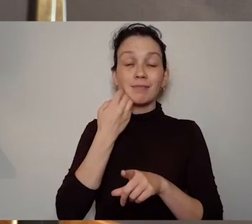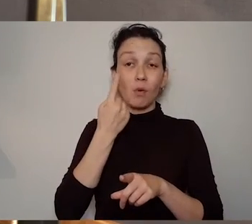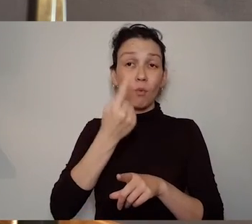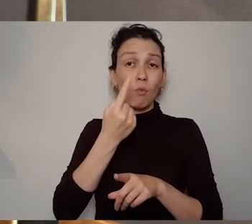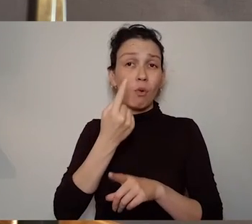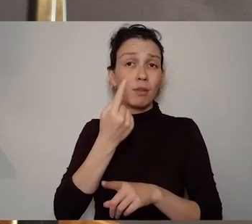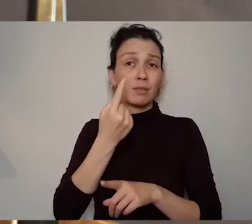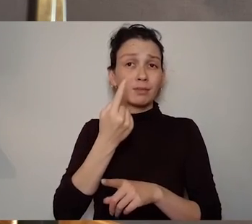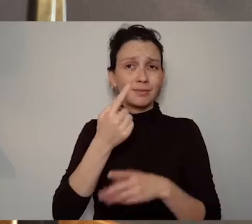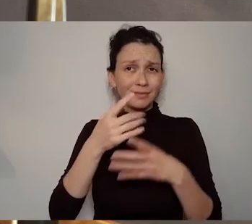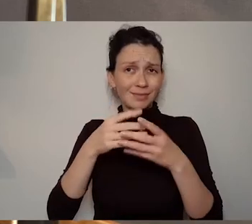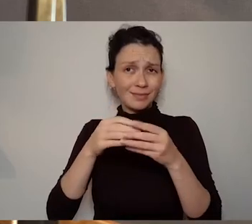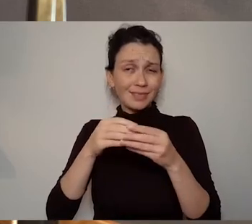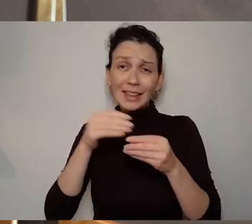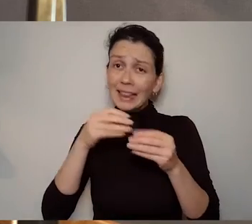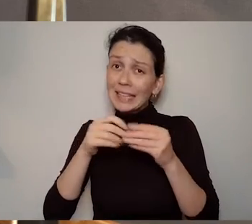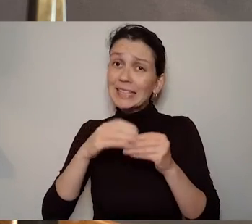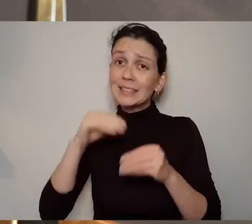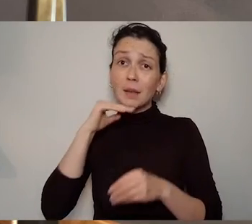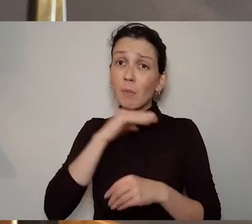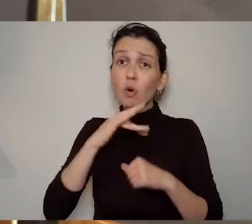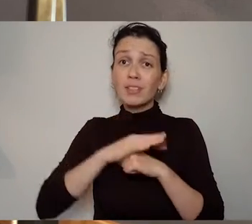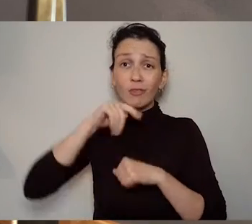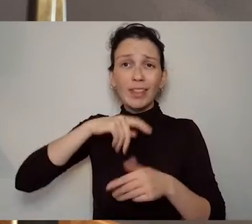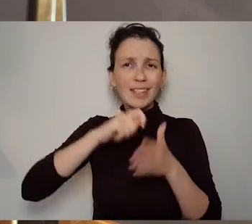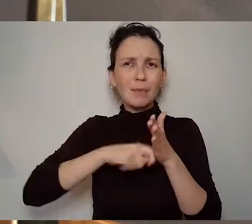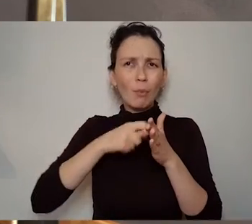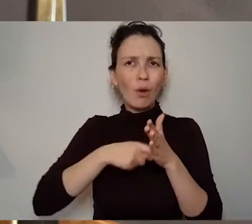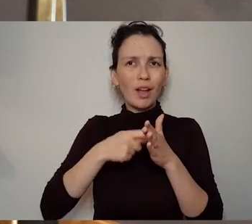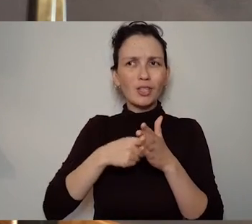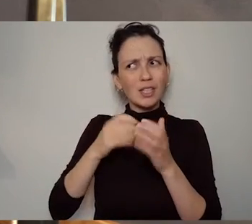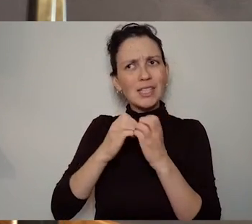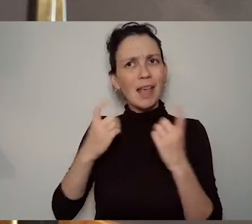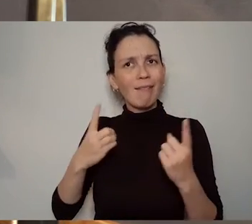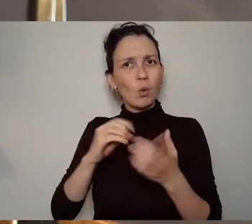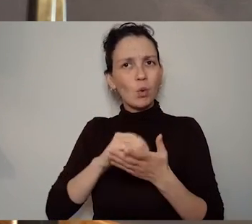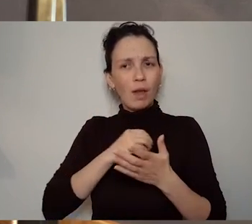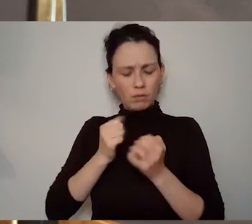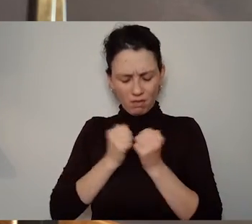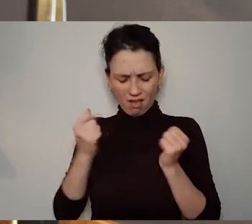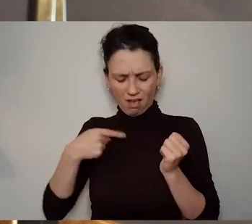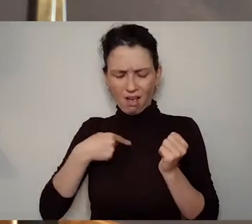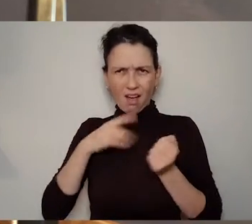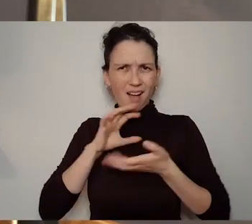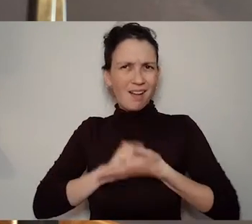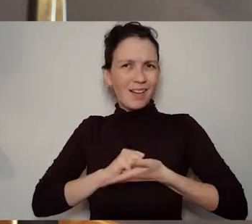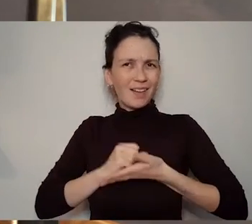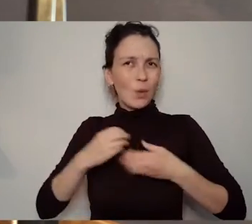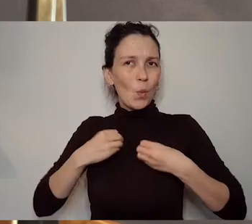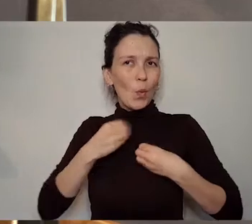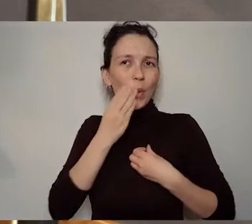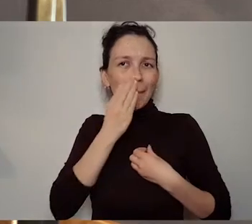the the the the I suppose the binaries that exist in this is that Teresa Deevy was Deaf and we are not